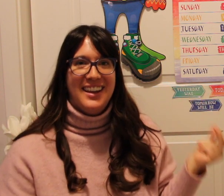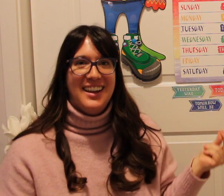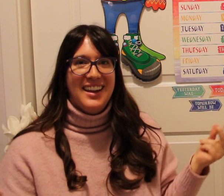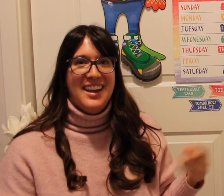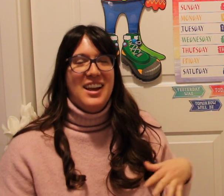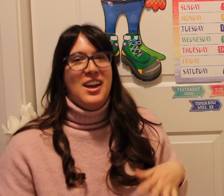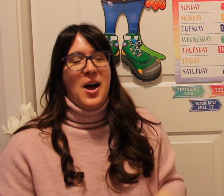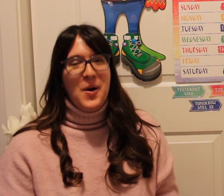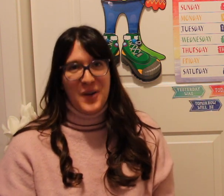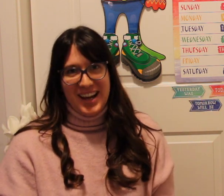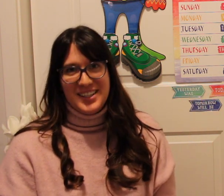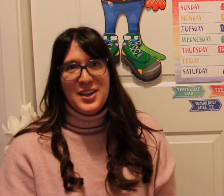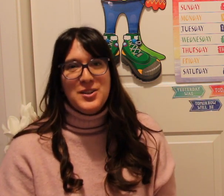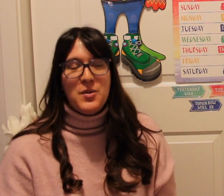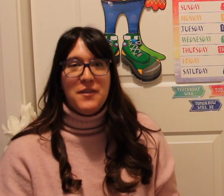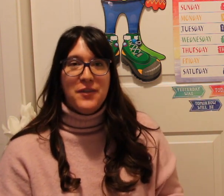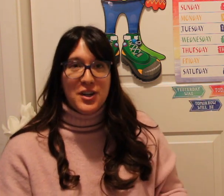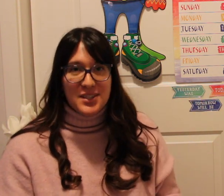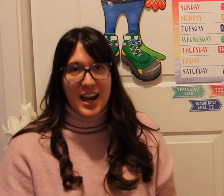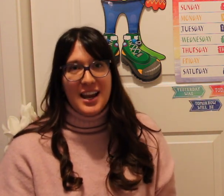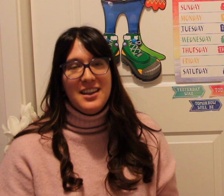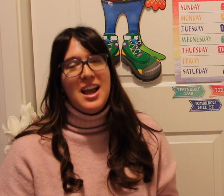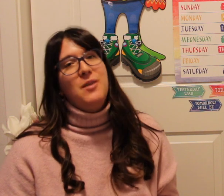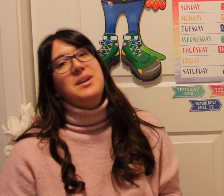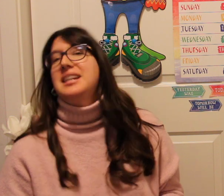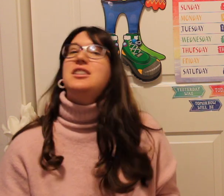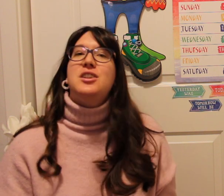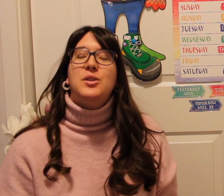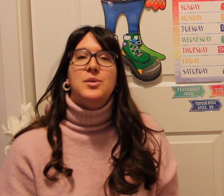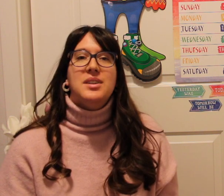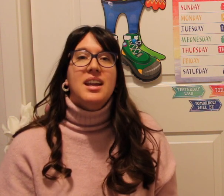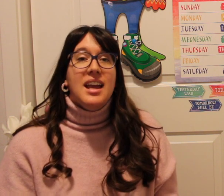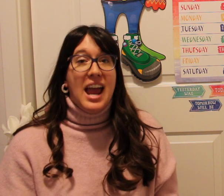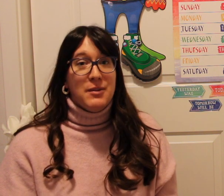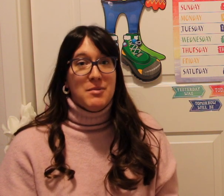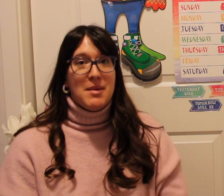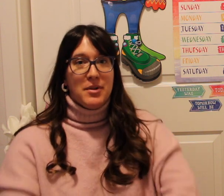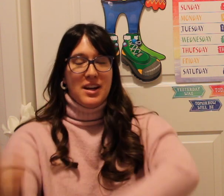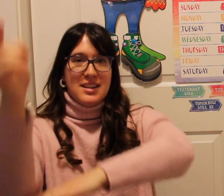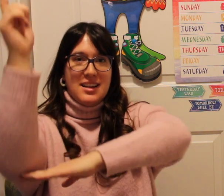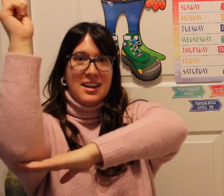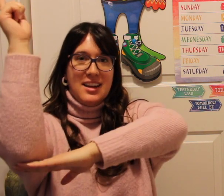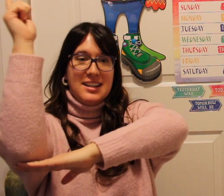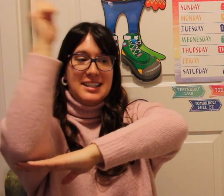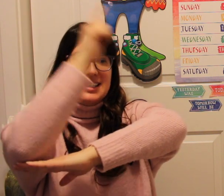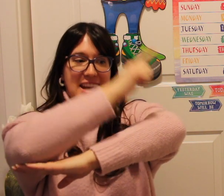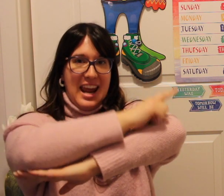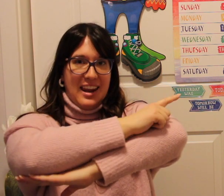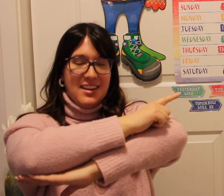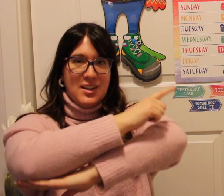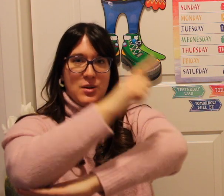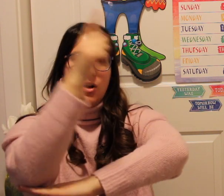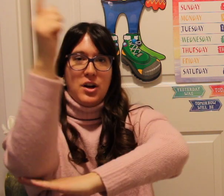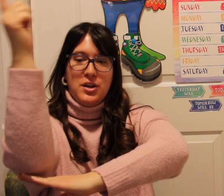all right so the first sign that we need to use and remember is day so all you're